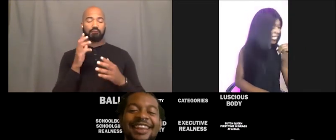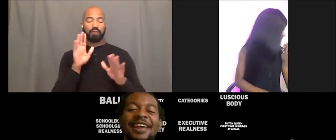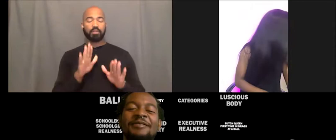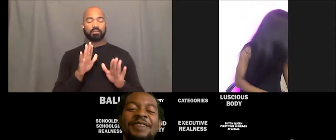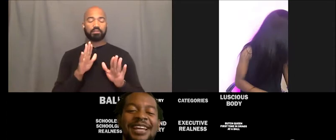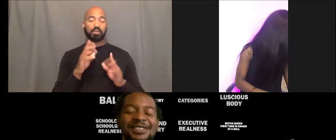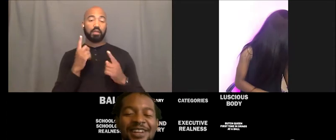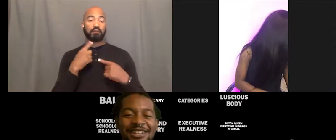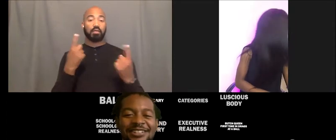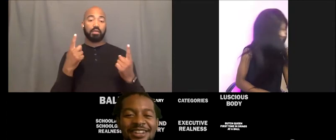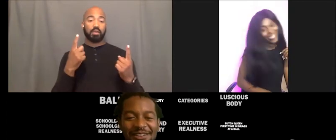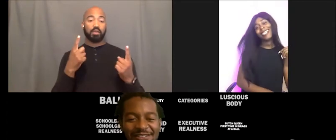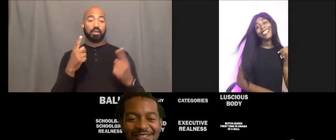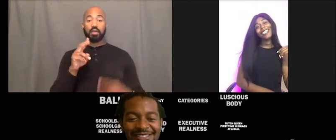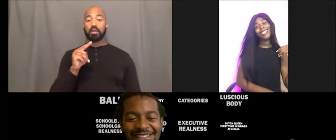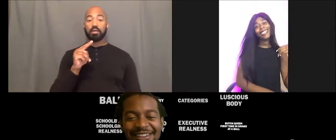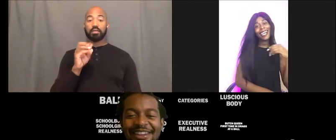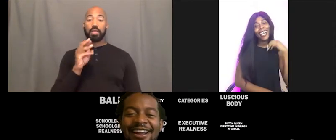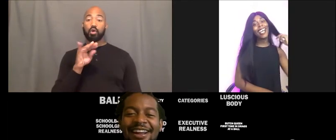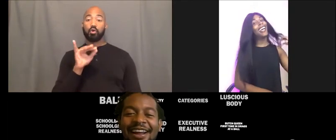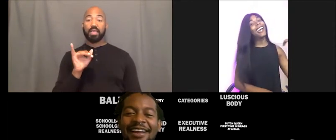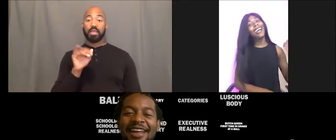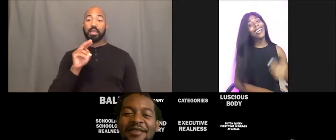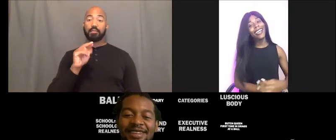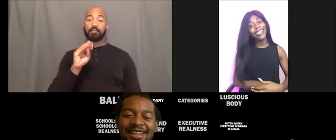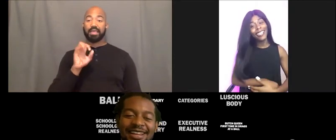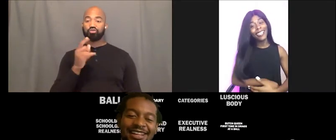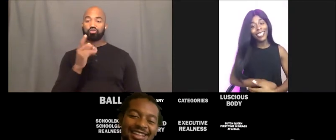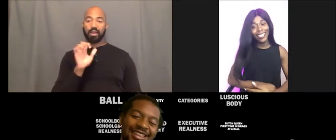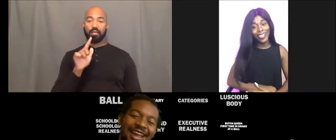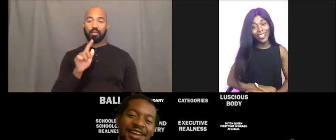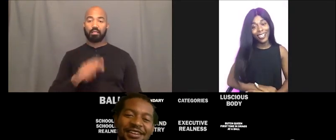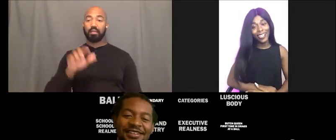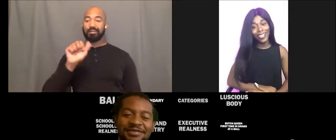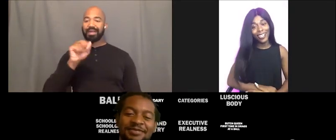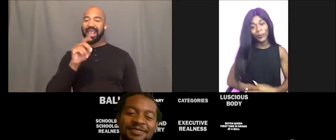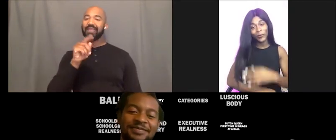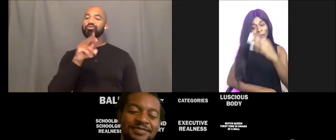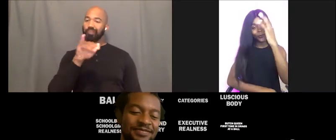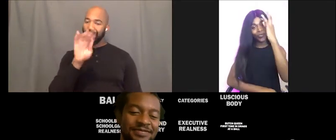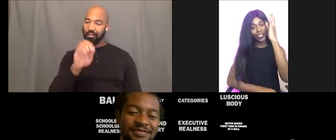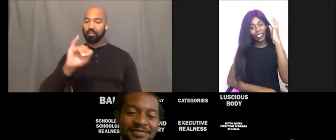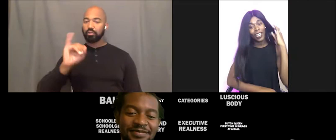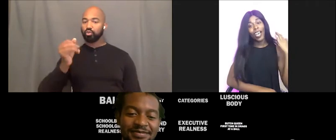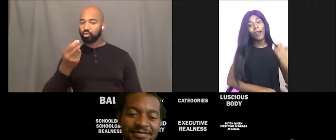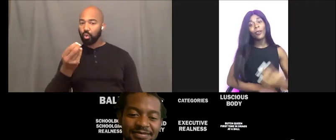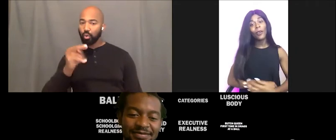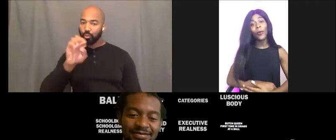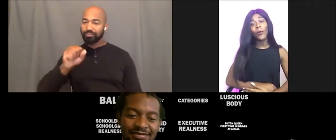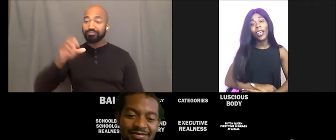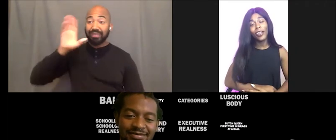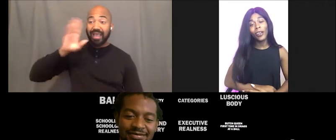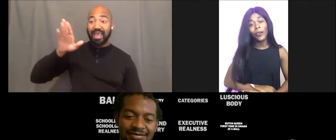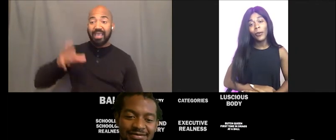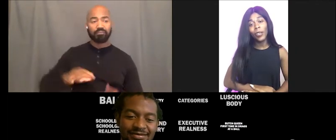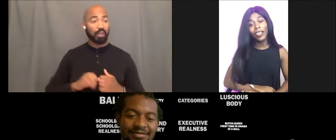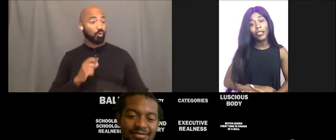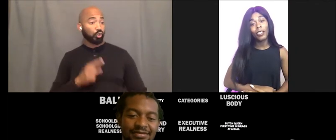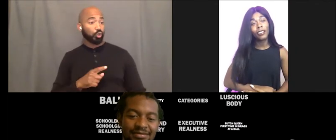Naomi-Antrelle Jones. Ah! How you doing? I'm doing well, well.